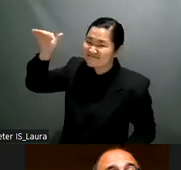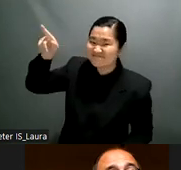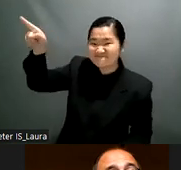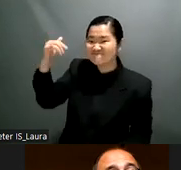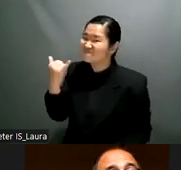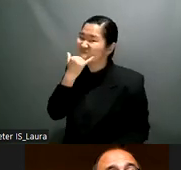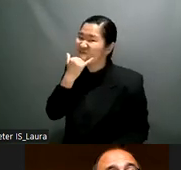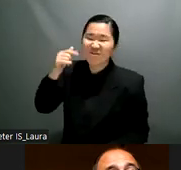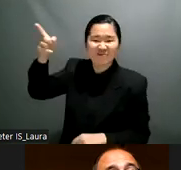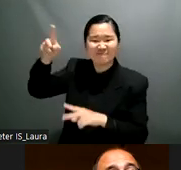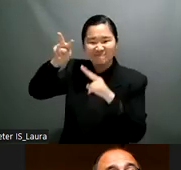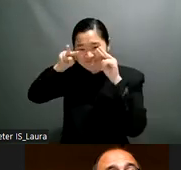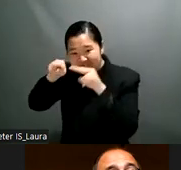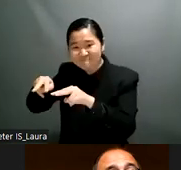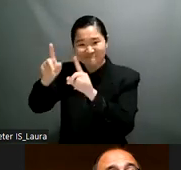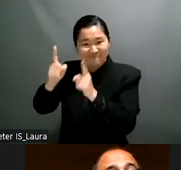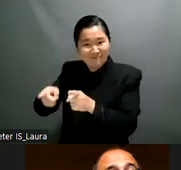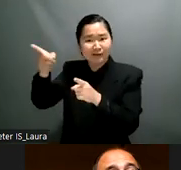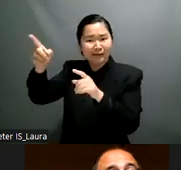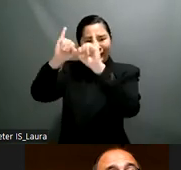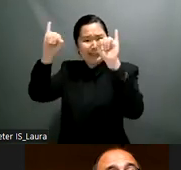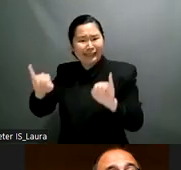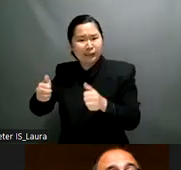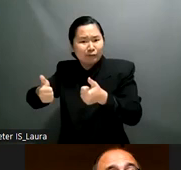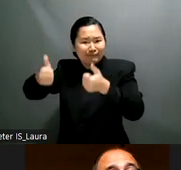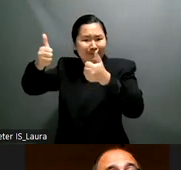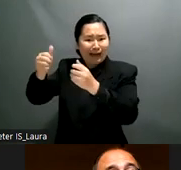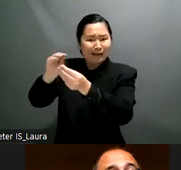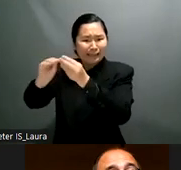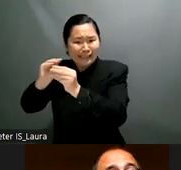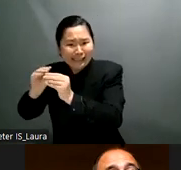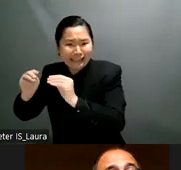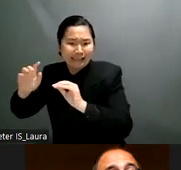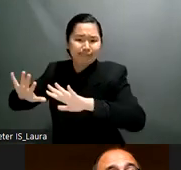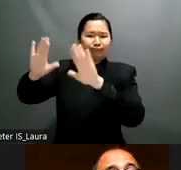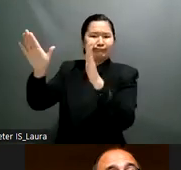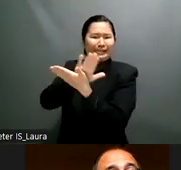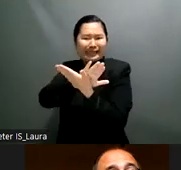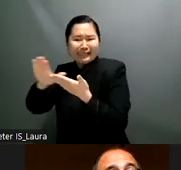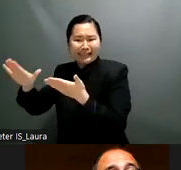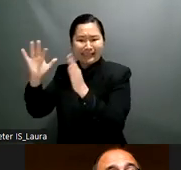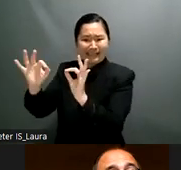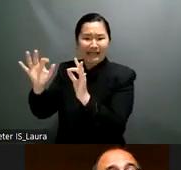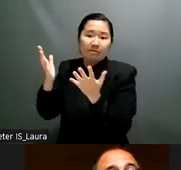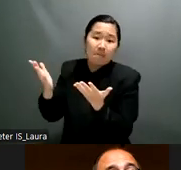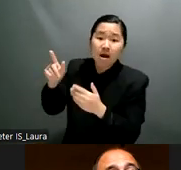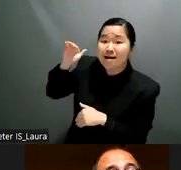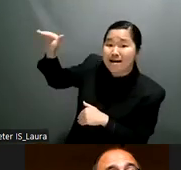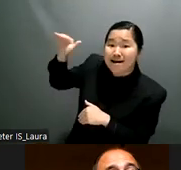disabilities especially person with psychosocial disabilities so we finally decided to change our